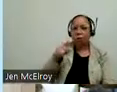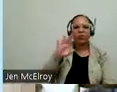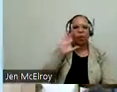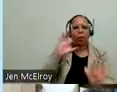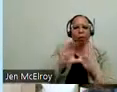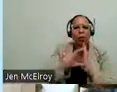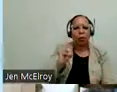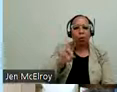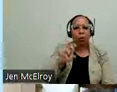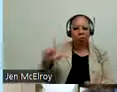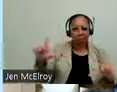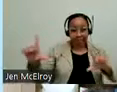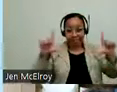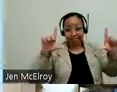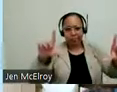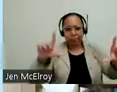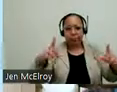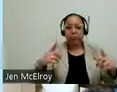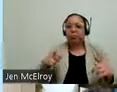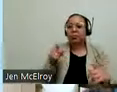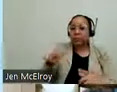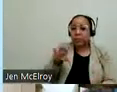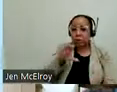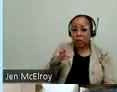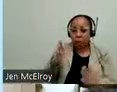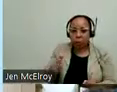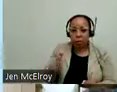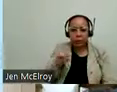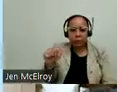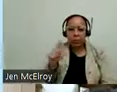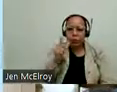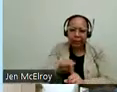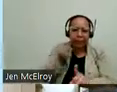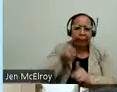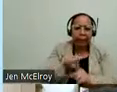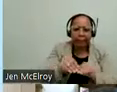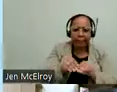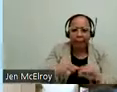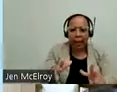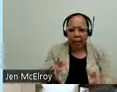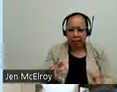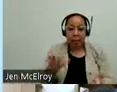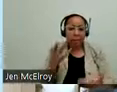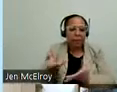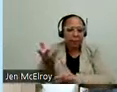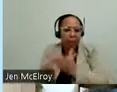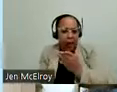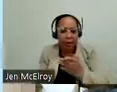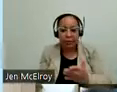disability who have made an impact. And they can be -- they could have